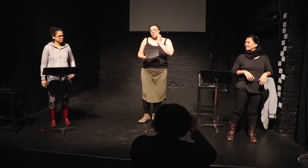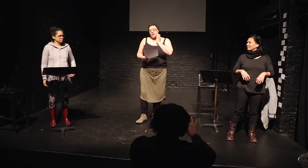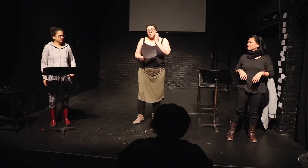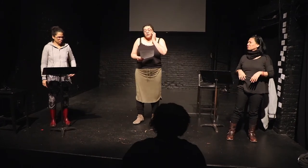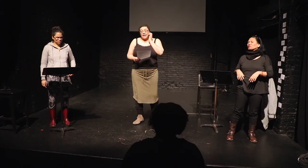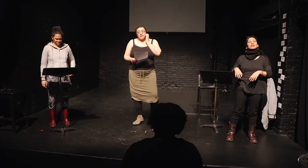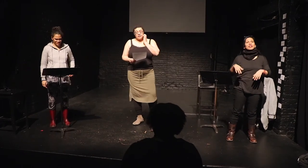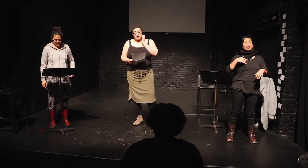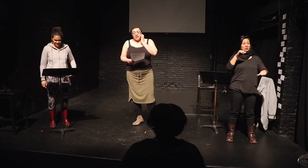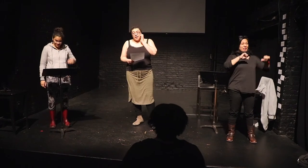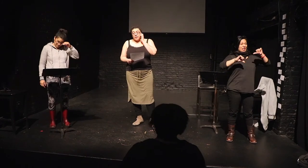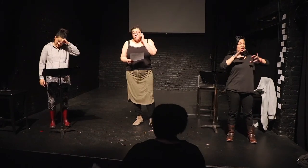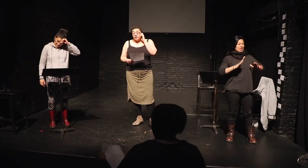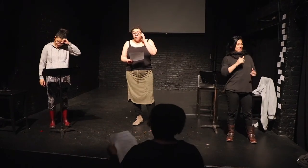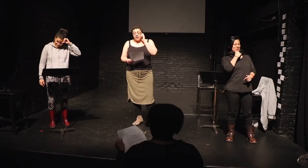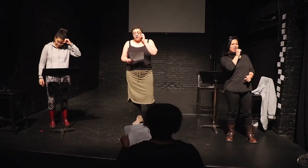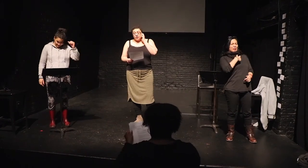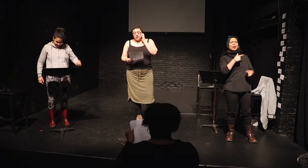I'm no scientist but the theory of evolution...